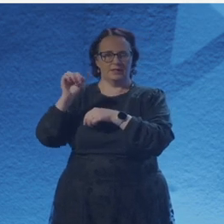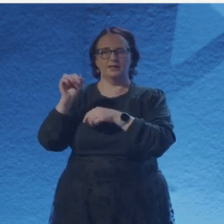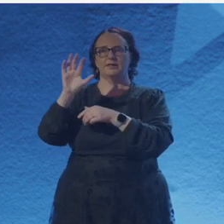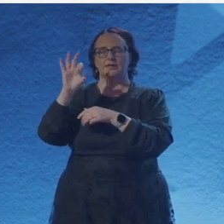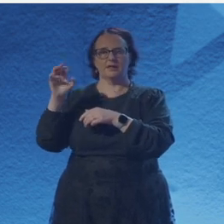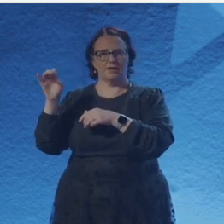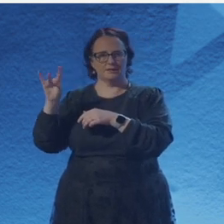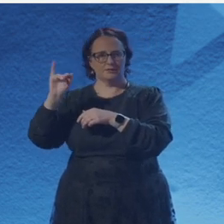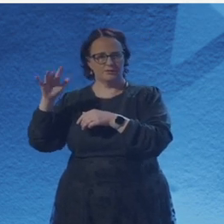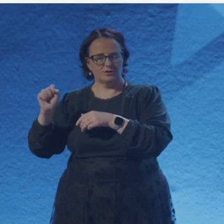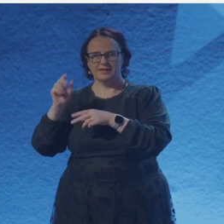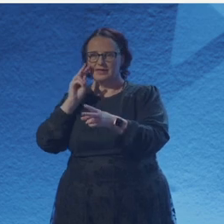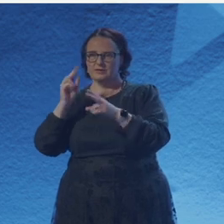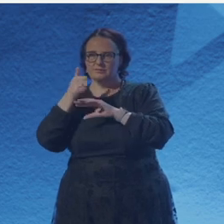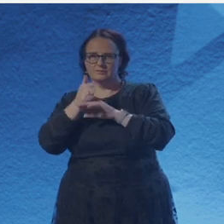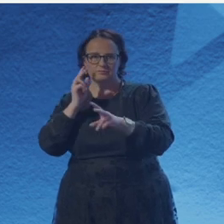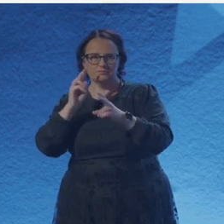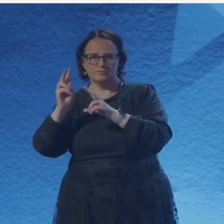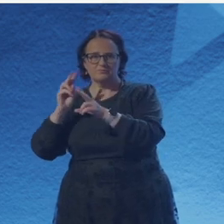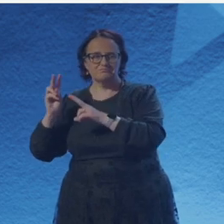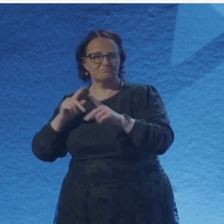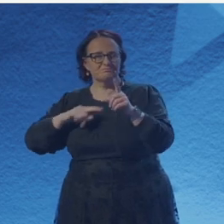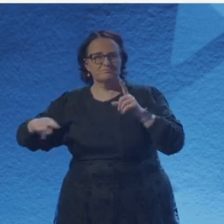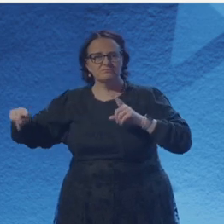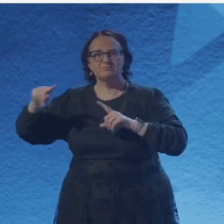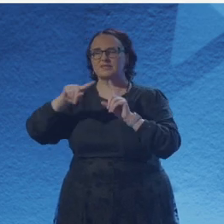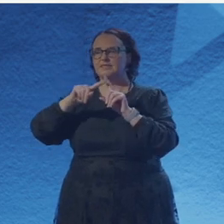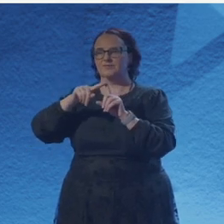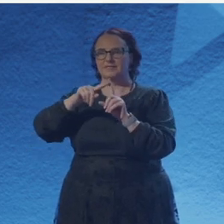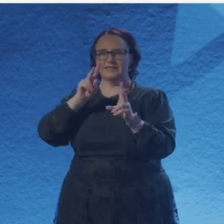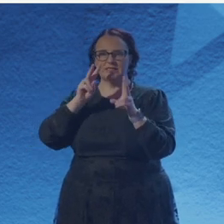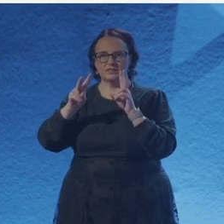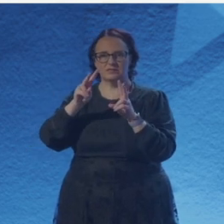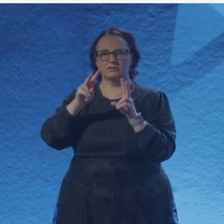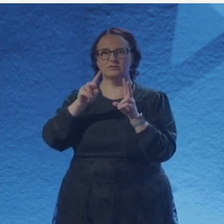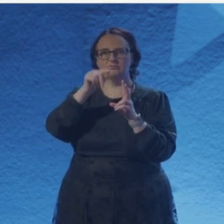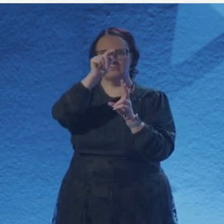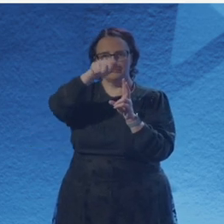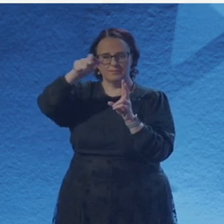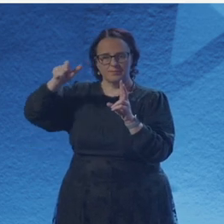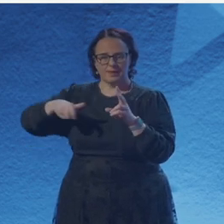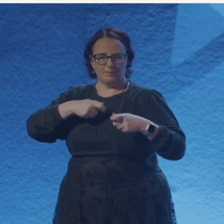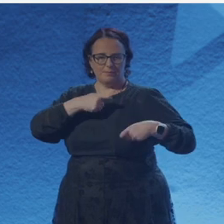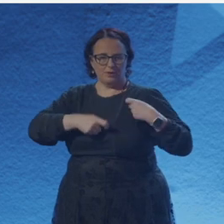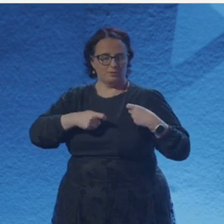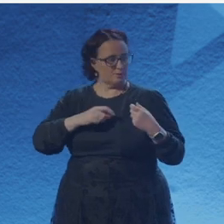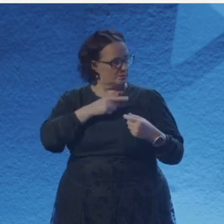which some of you I think grabbed on the way in, which is very exciting. And and it's a pamphlet called Mapping the Depths of Us